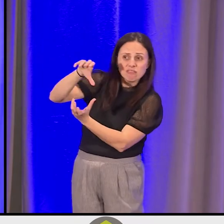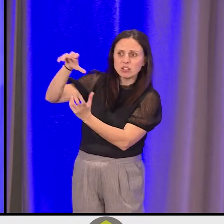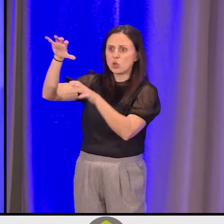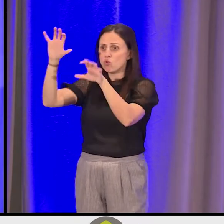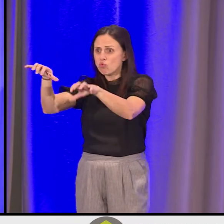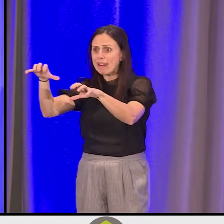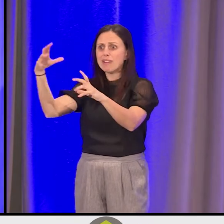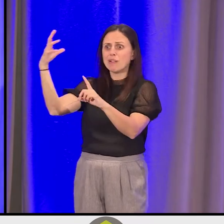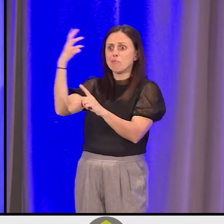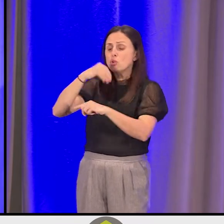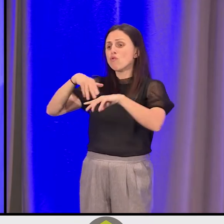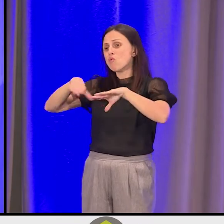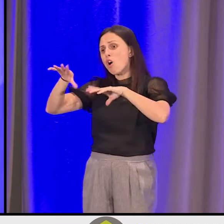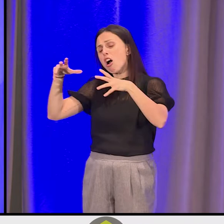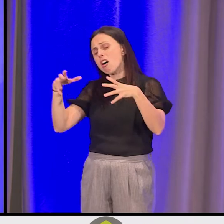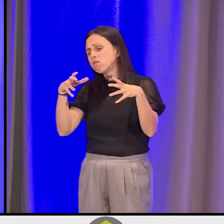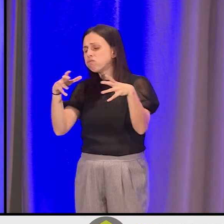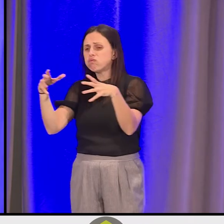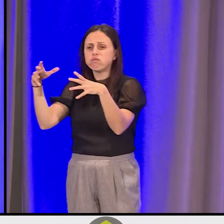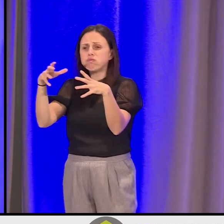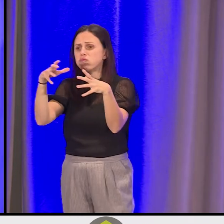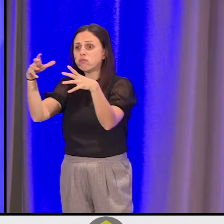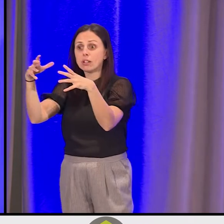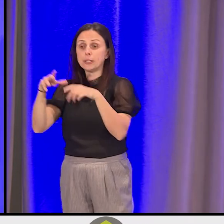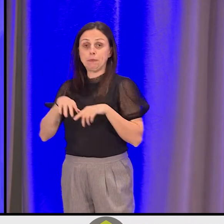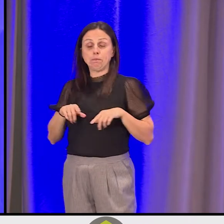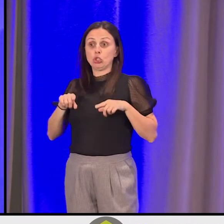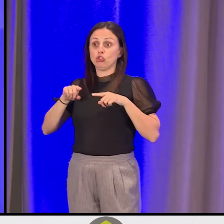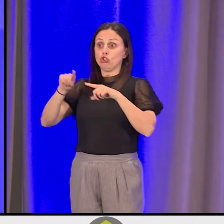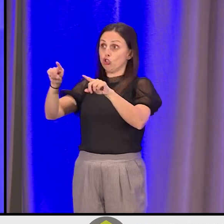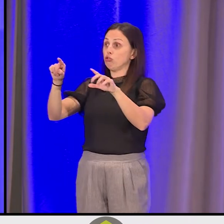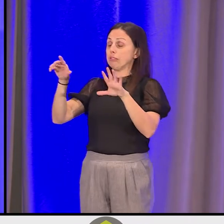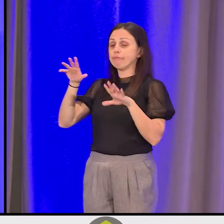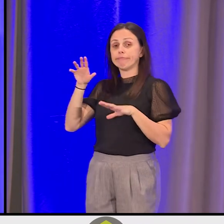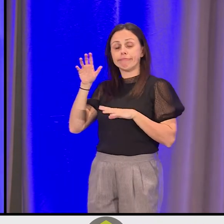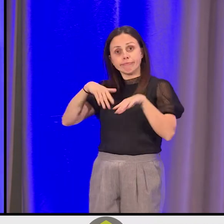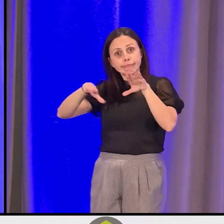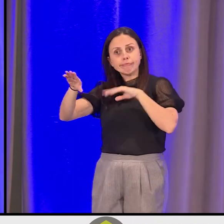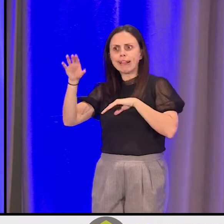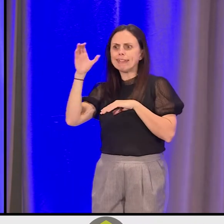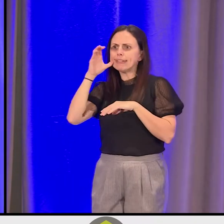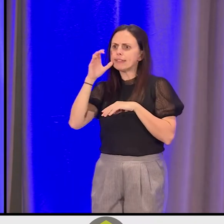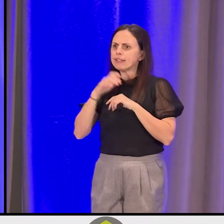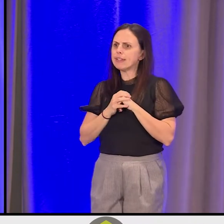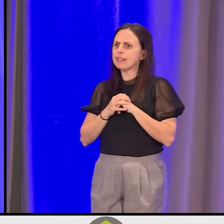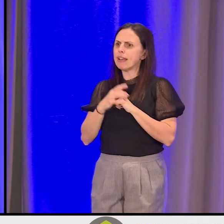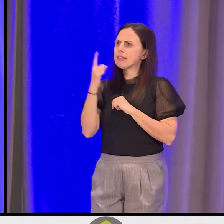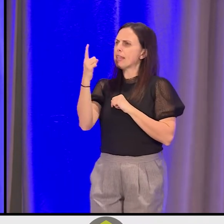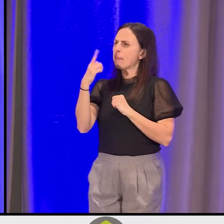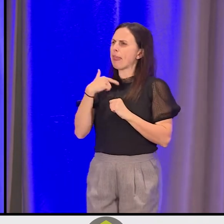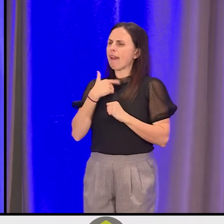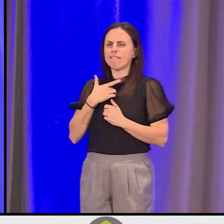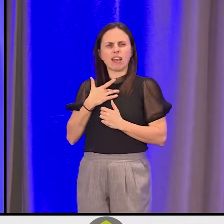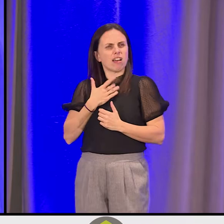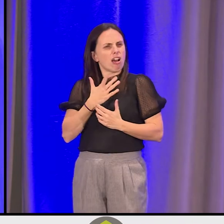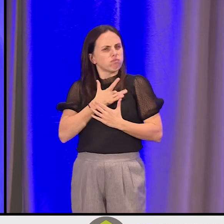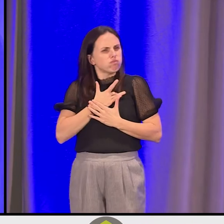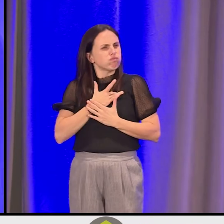Beautiful walk, beautiful coming together. And while we were listening, I think there is something that touched me and it touch,ed both of us.